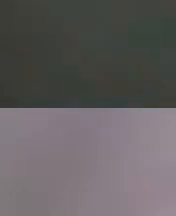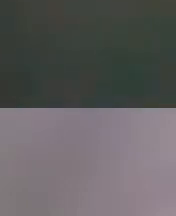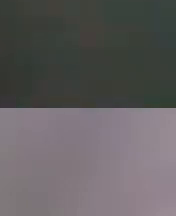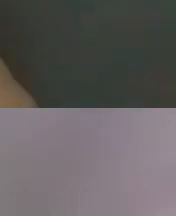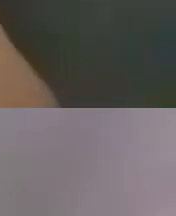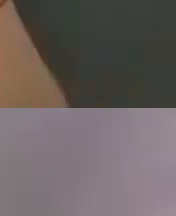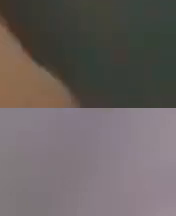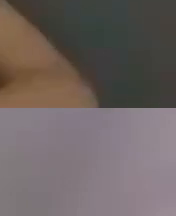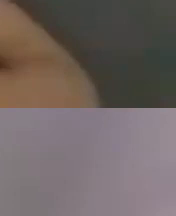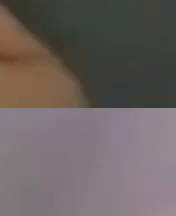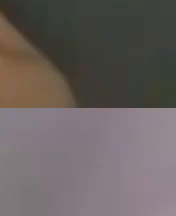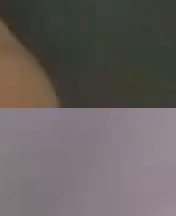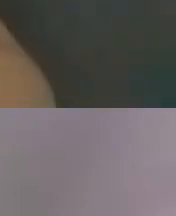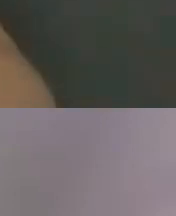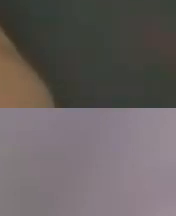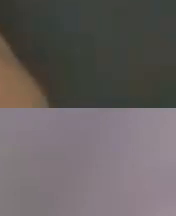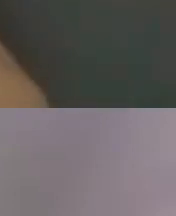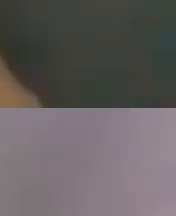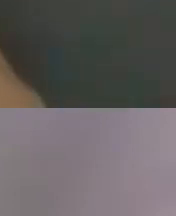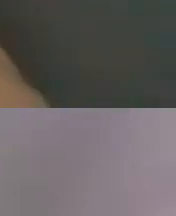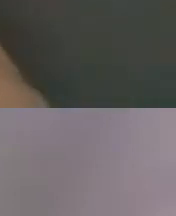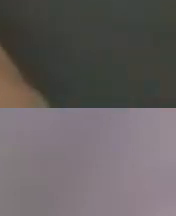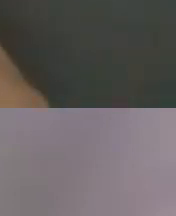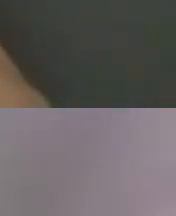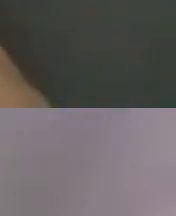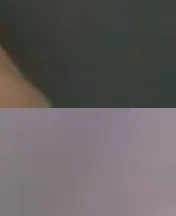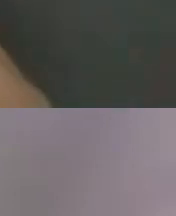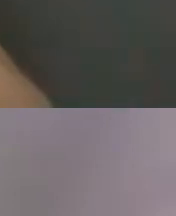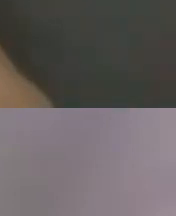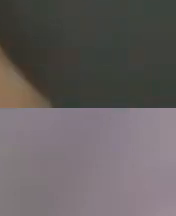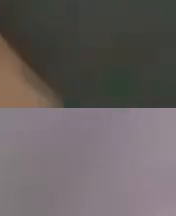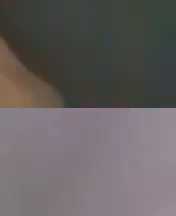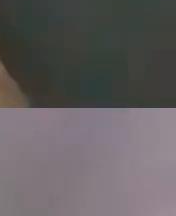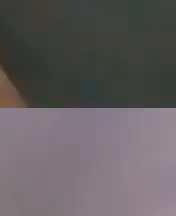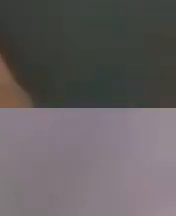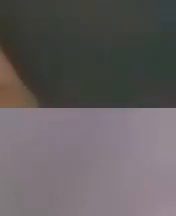appreciate your time and welcome to hopefully do this again in the future so thank you here Kevin